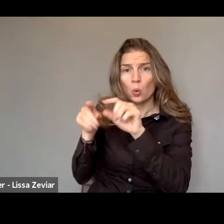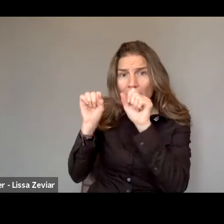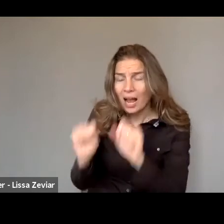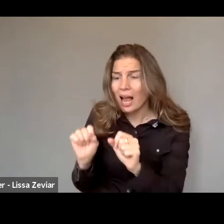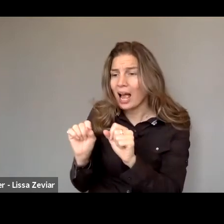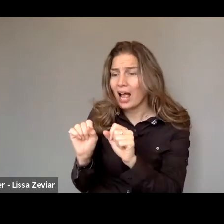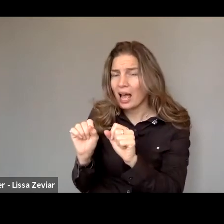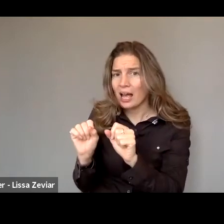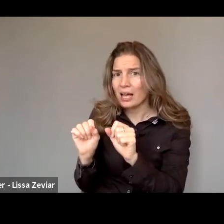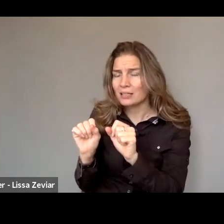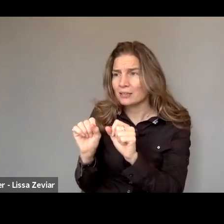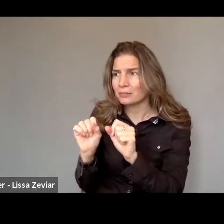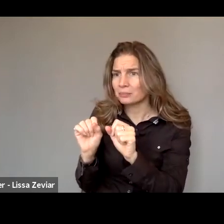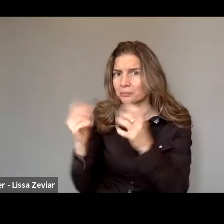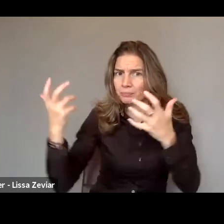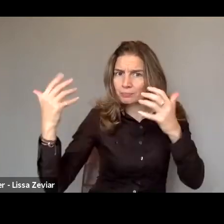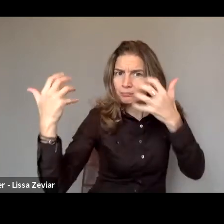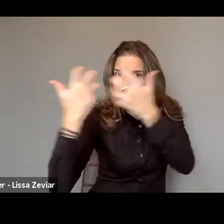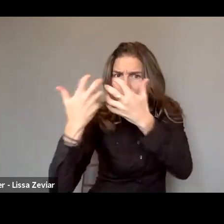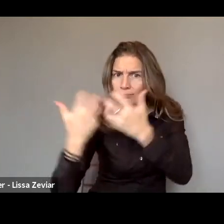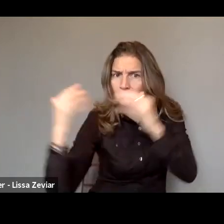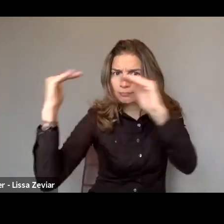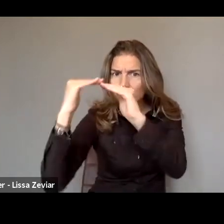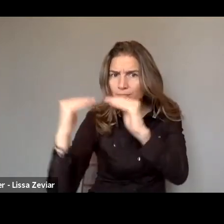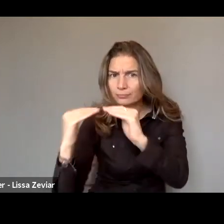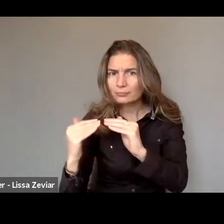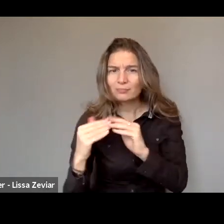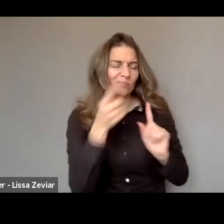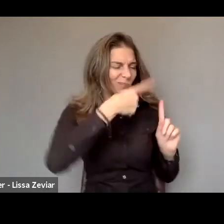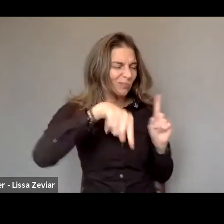Bring it to not just to closed circles that work on these issues,